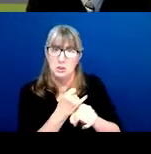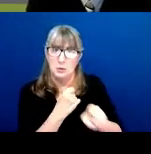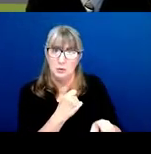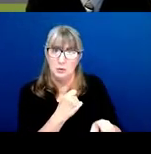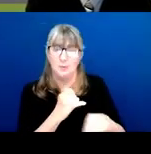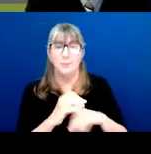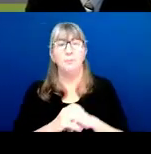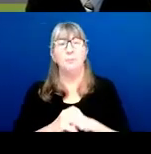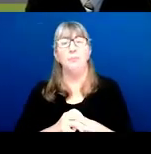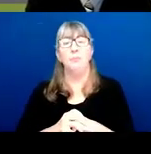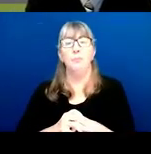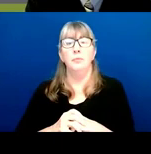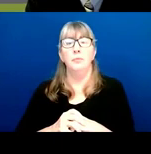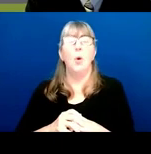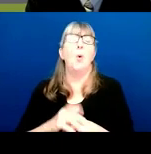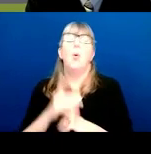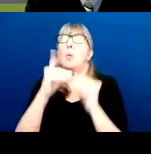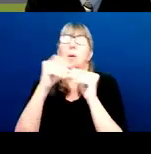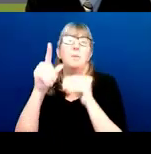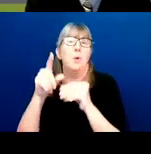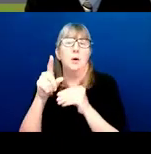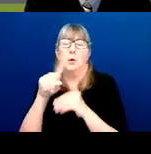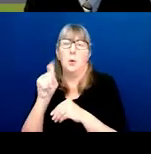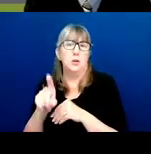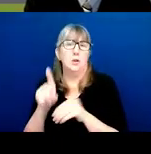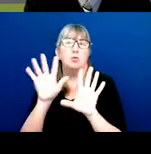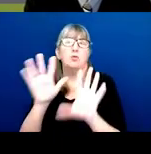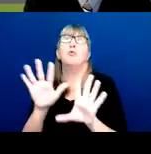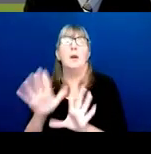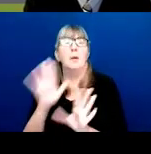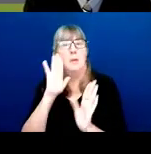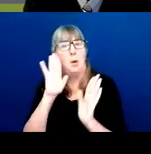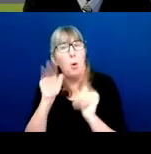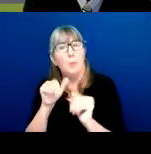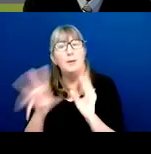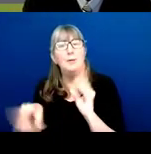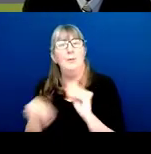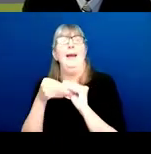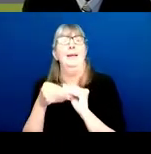Okay, and this next question is a great one. I've been hoping to get it, so I'll do this as the one last.